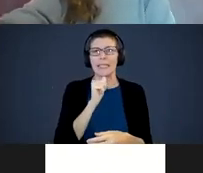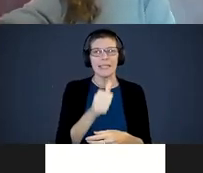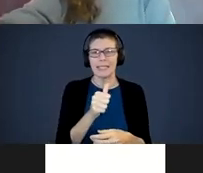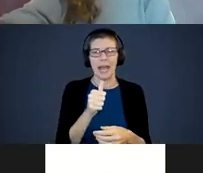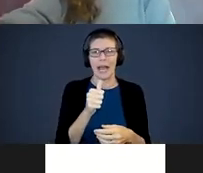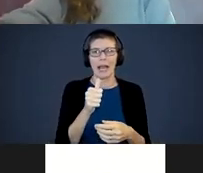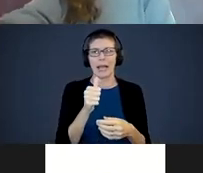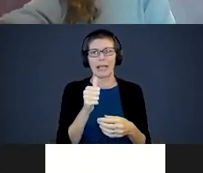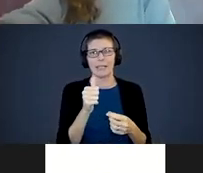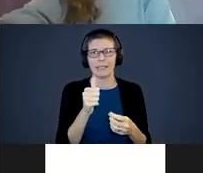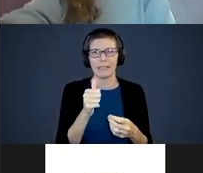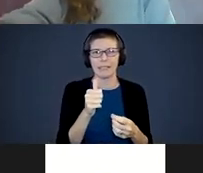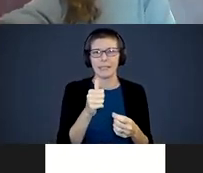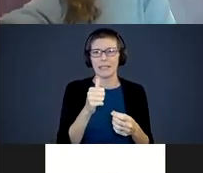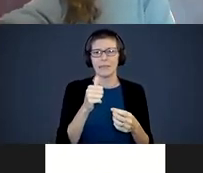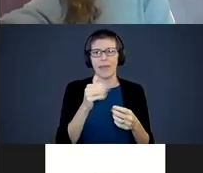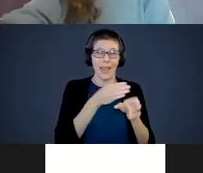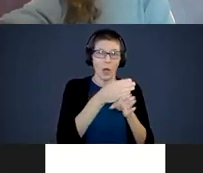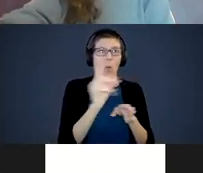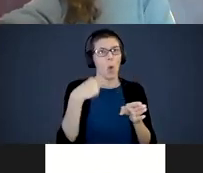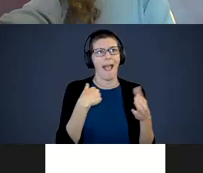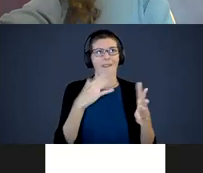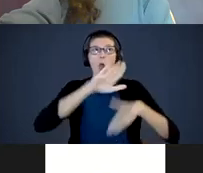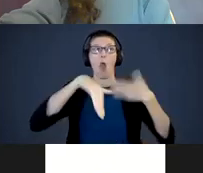we have all the information in the world, but we are learning information as we go.